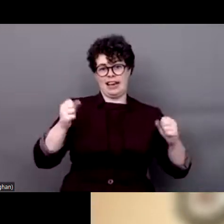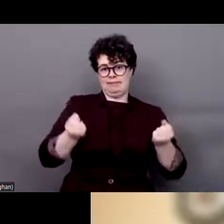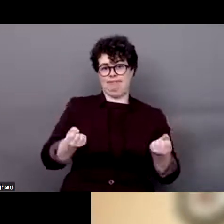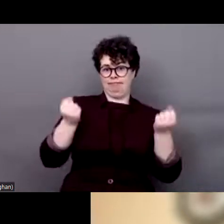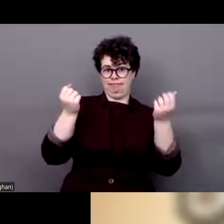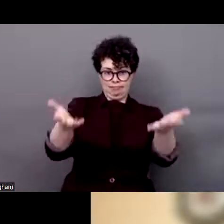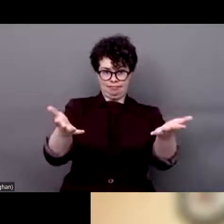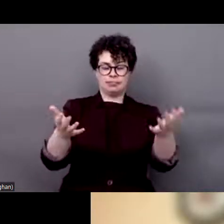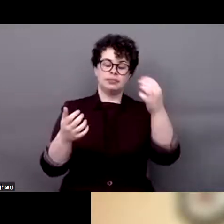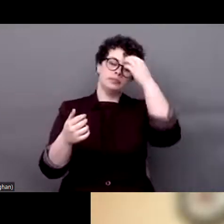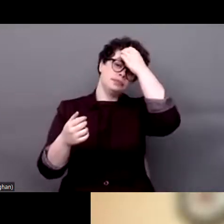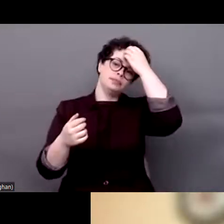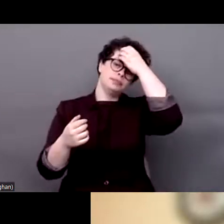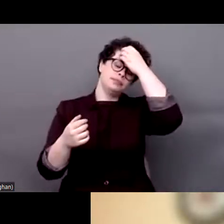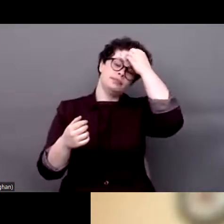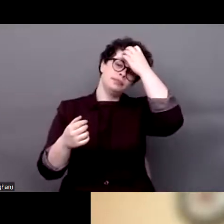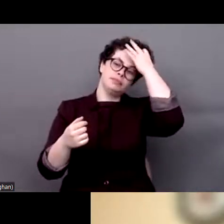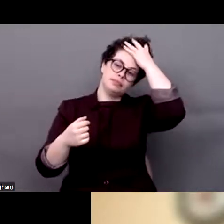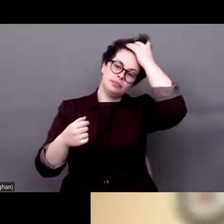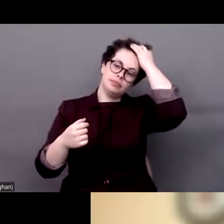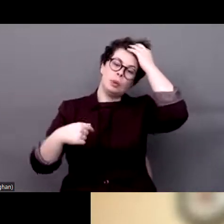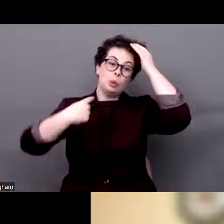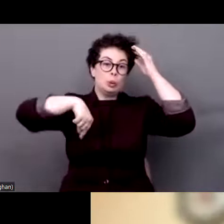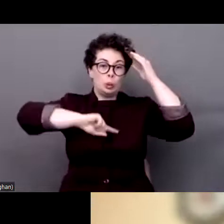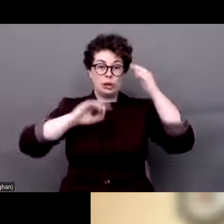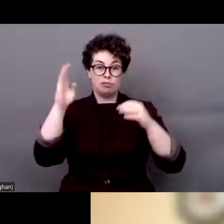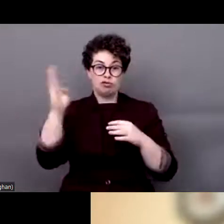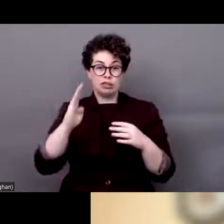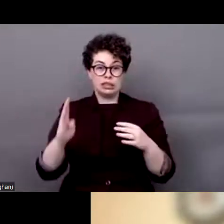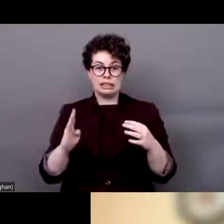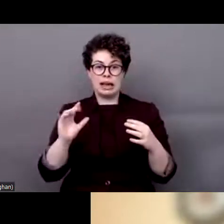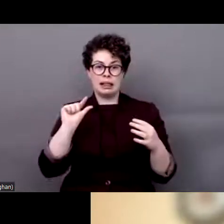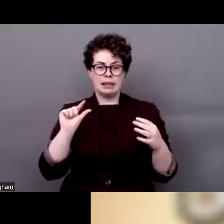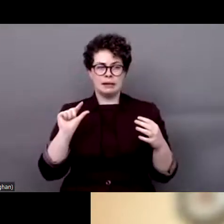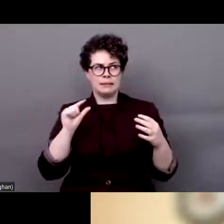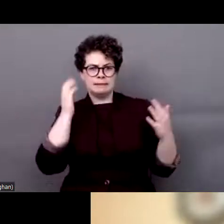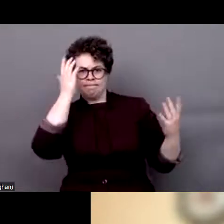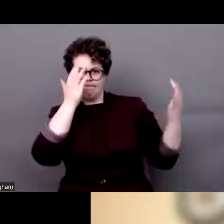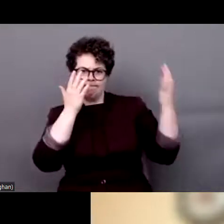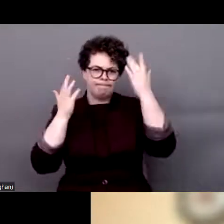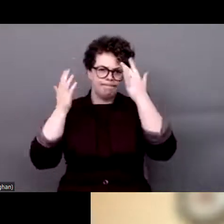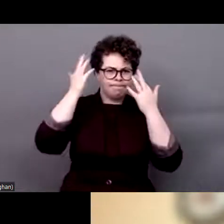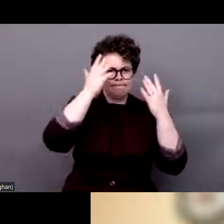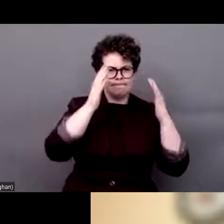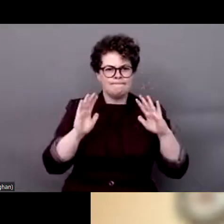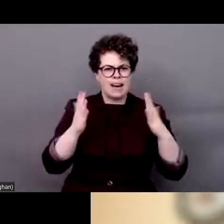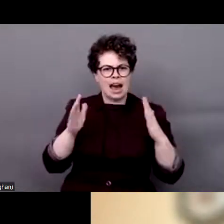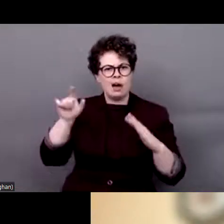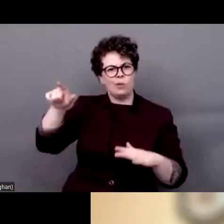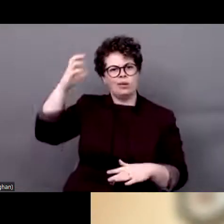Brazil, we have been thinking on ways regarding public policies